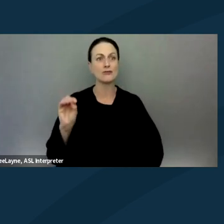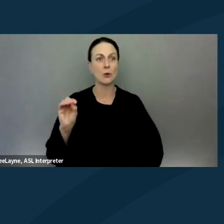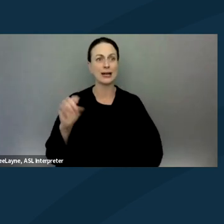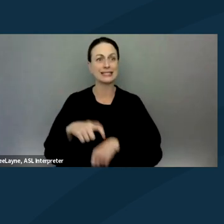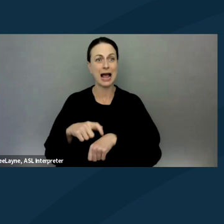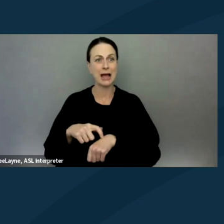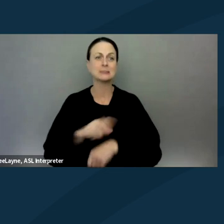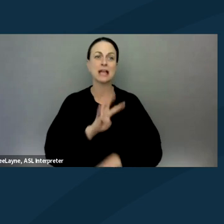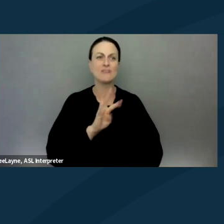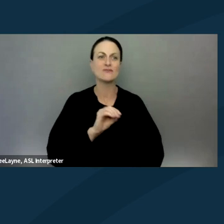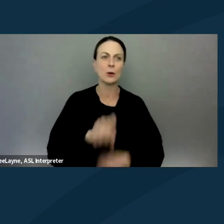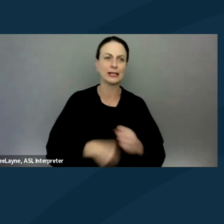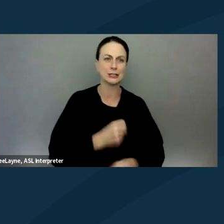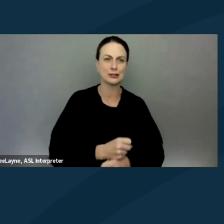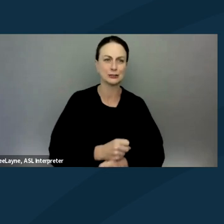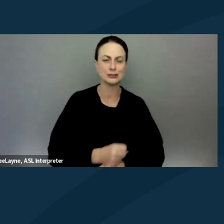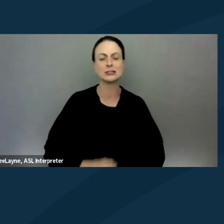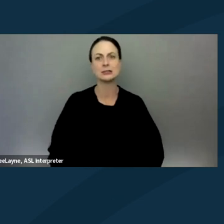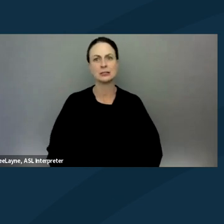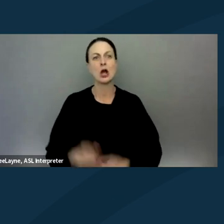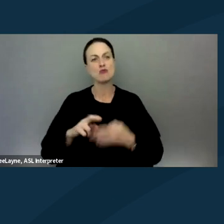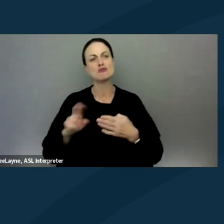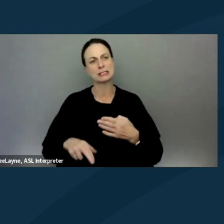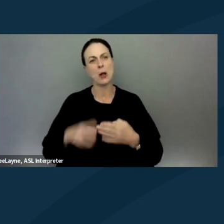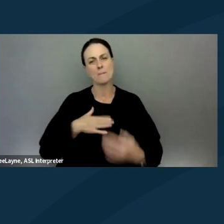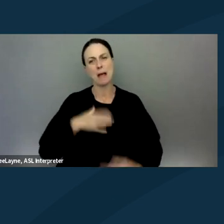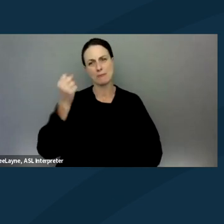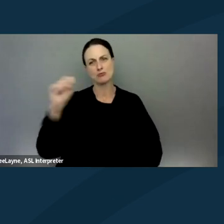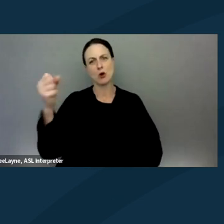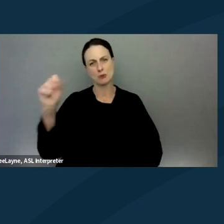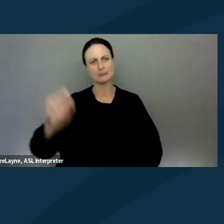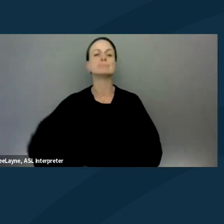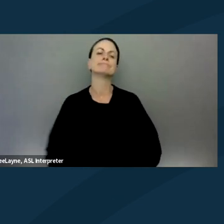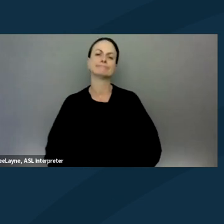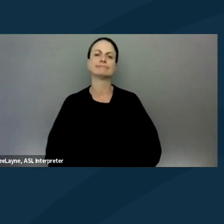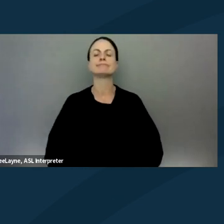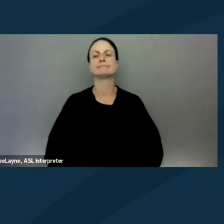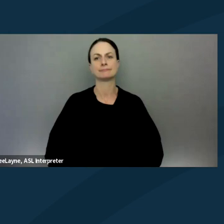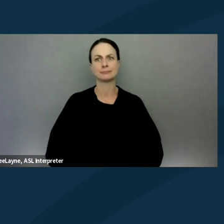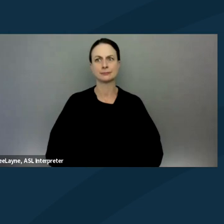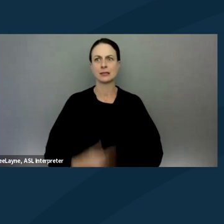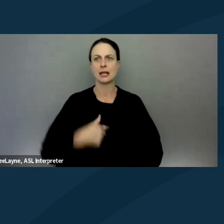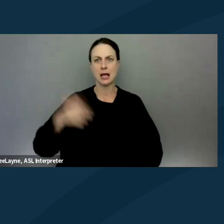so all as a result of my protesting. And I protested with ADAPT.